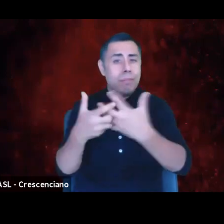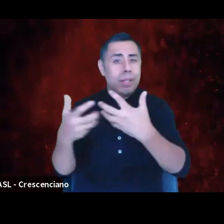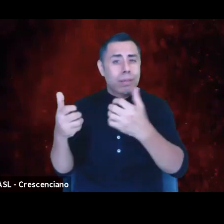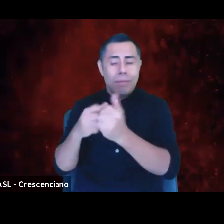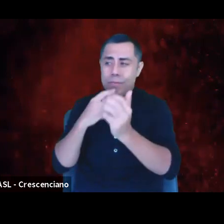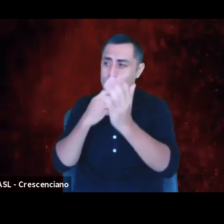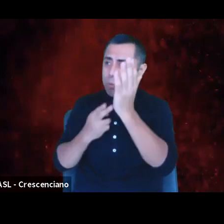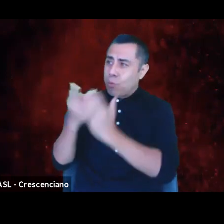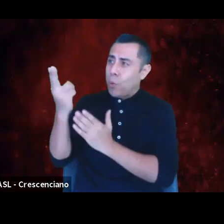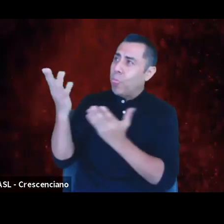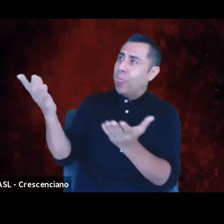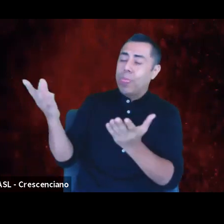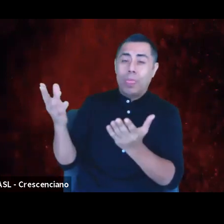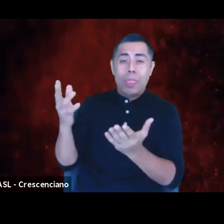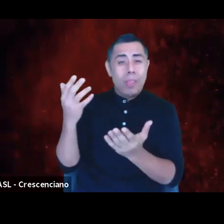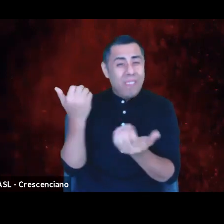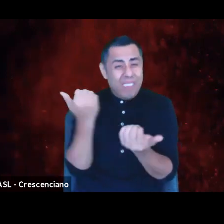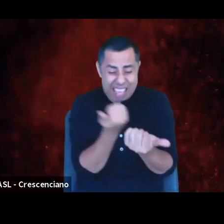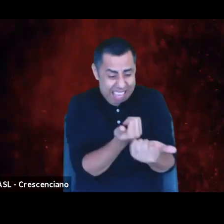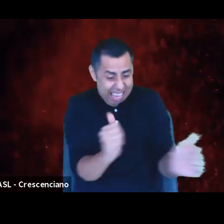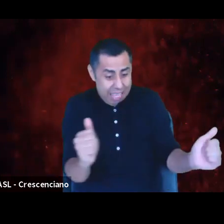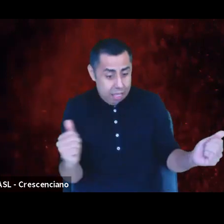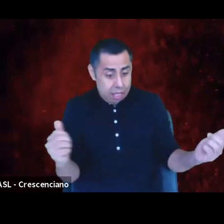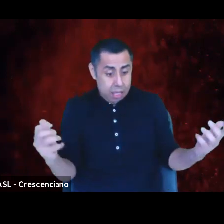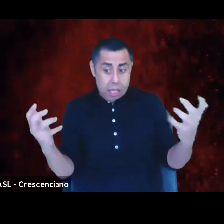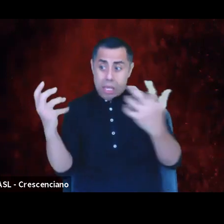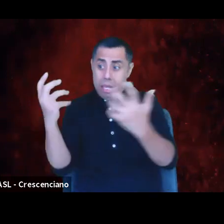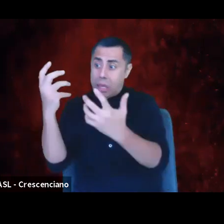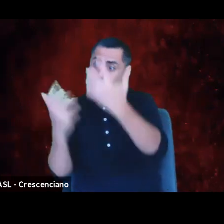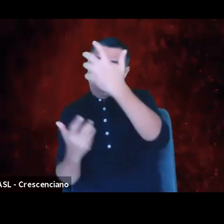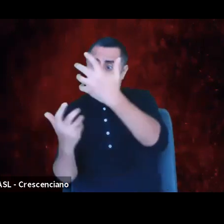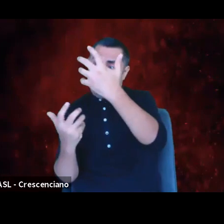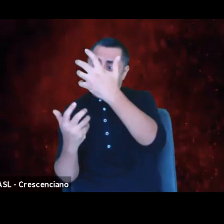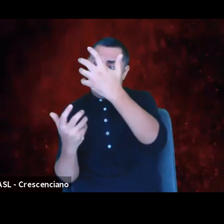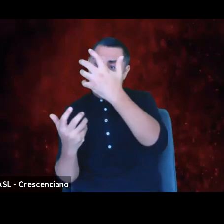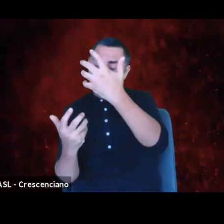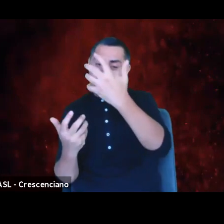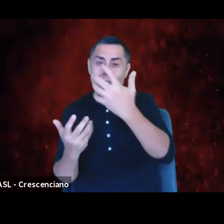with the Truth, therein lies the emergence of dis-ease.